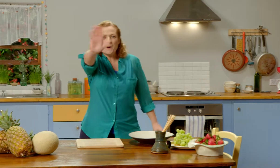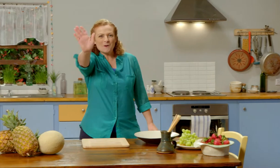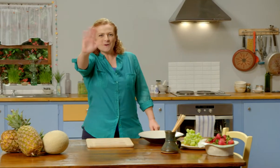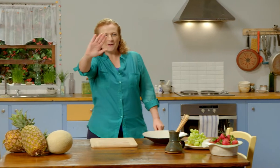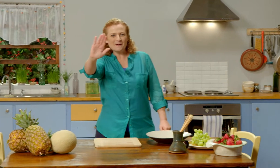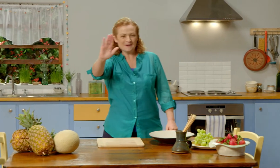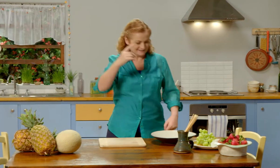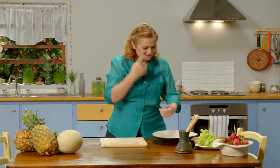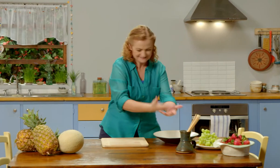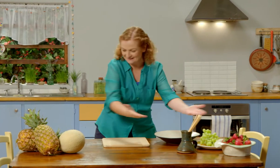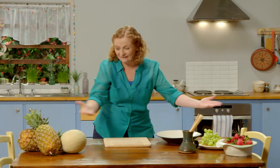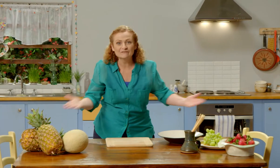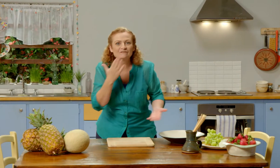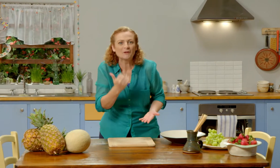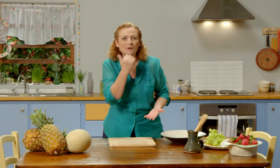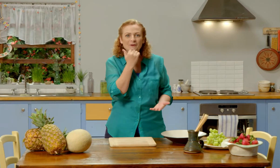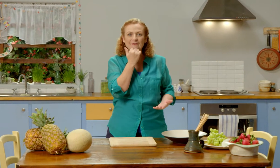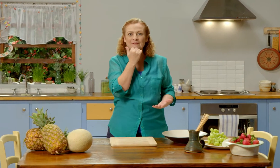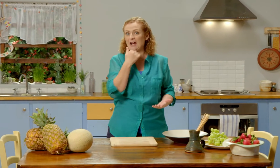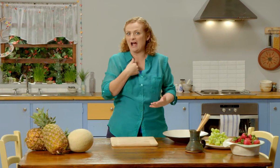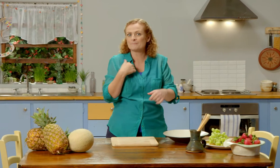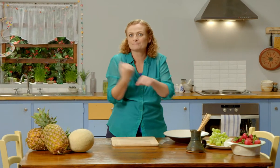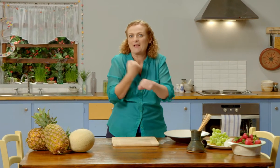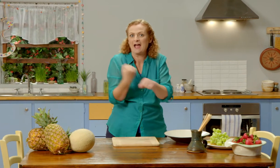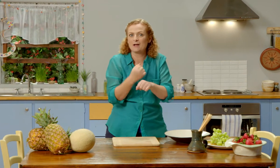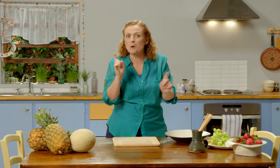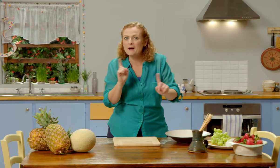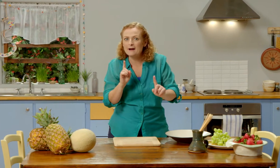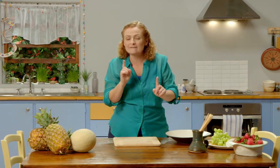Hello everyone. As you can see I’ve got all my fruit ready.